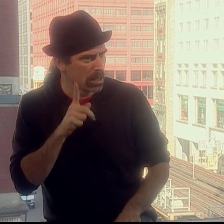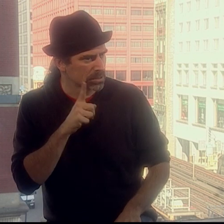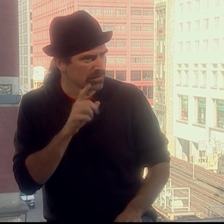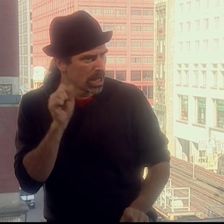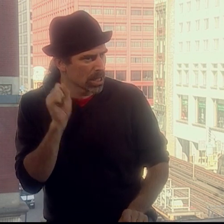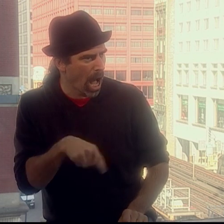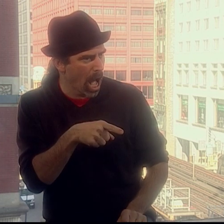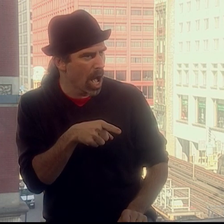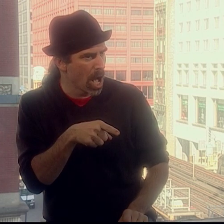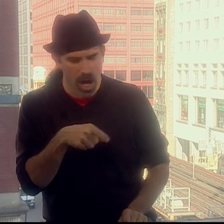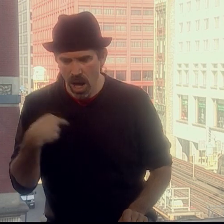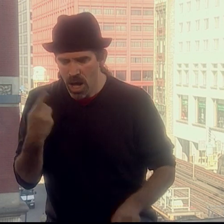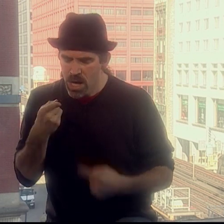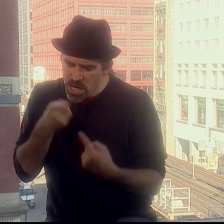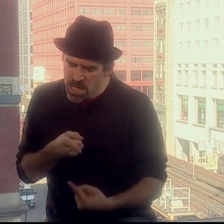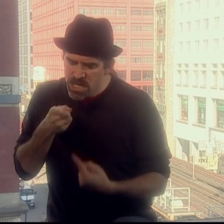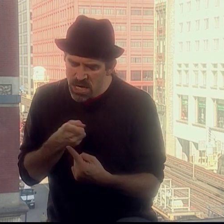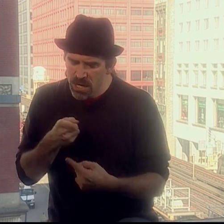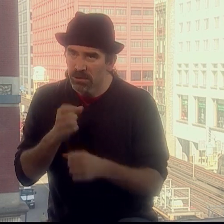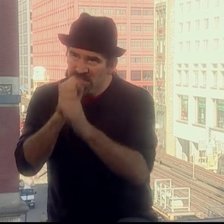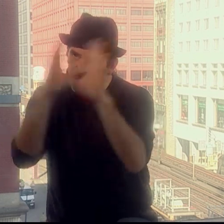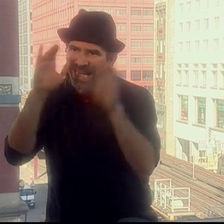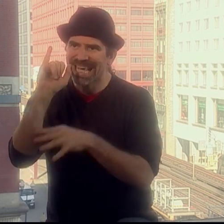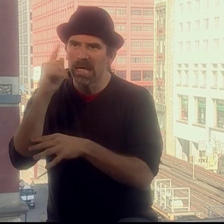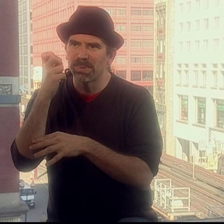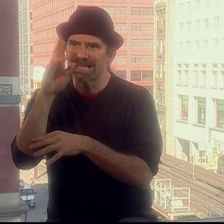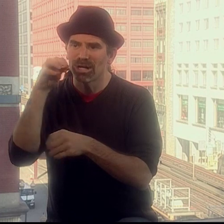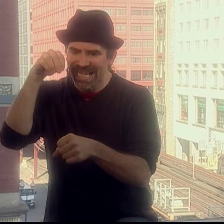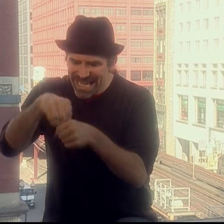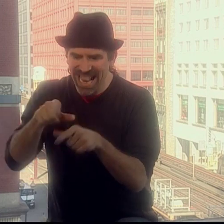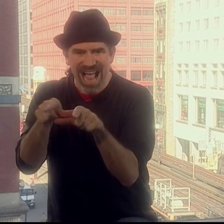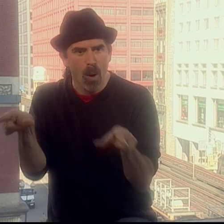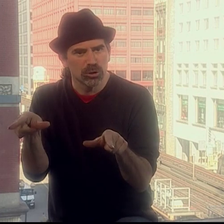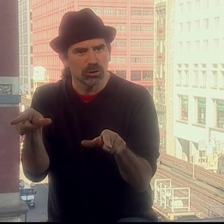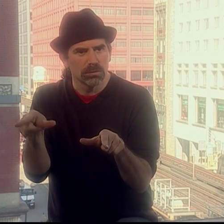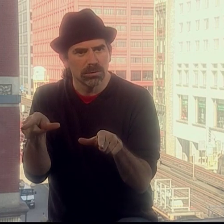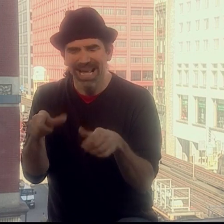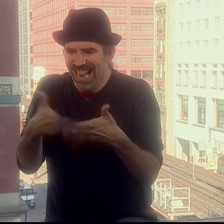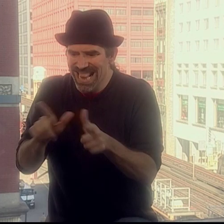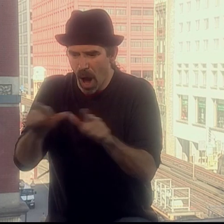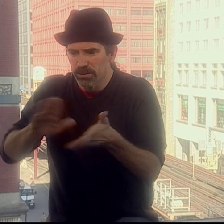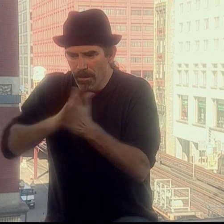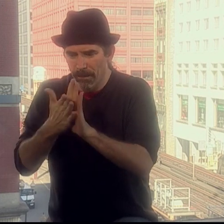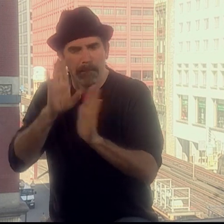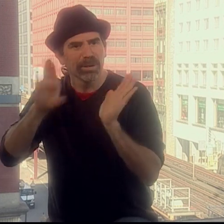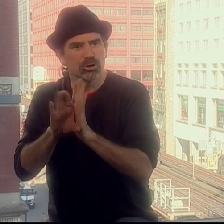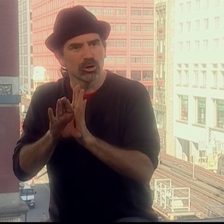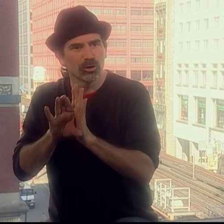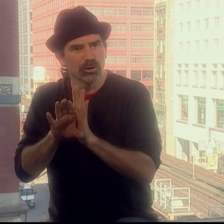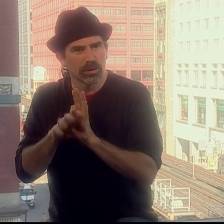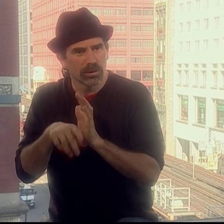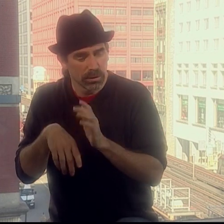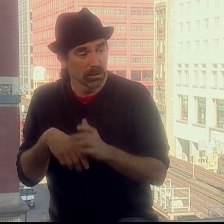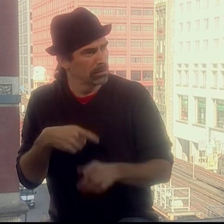Because they strive to take images and put them into language - let the words become pictures.